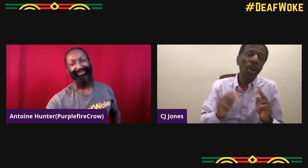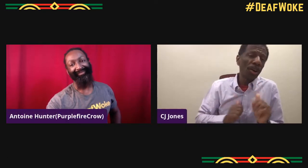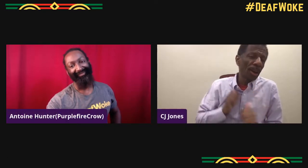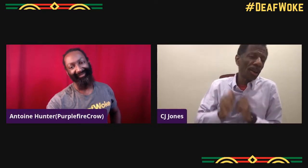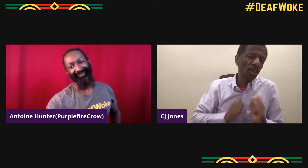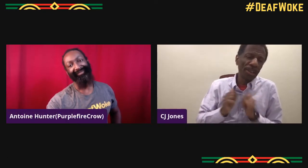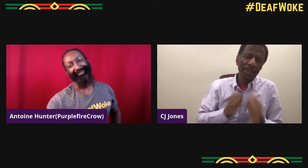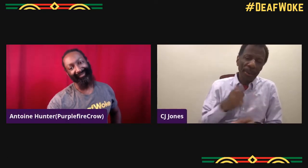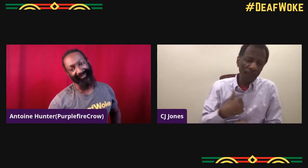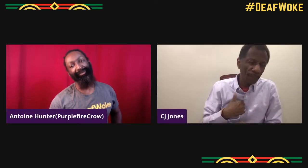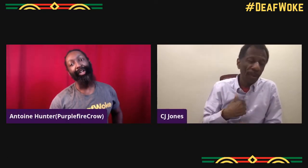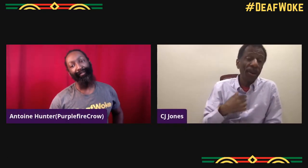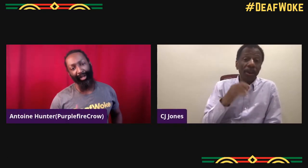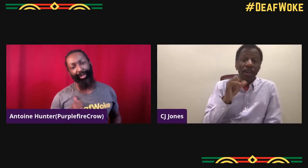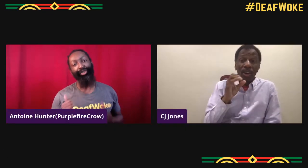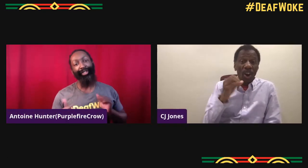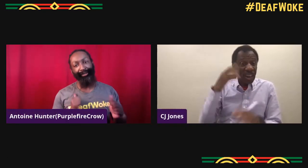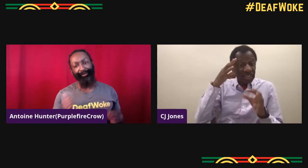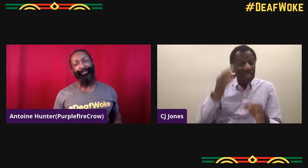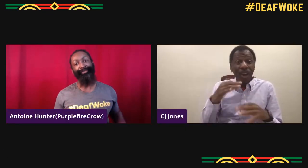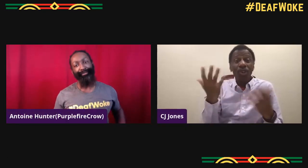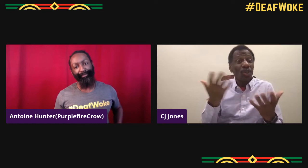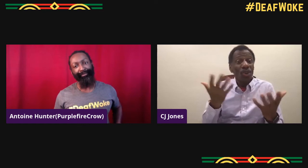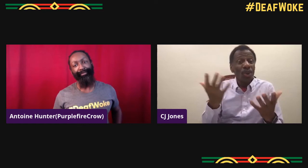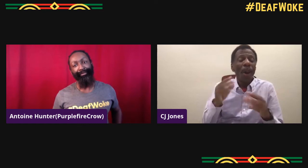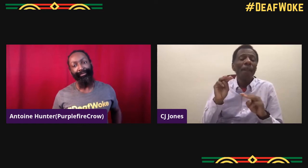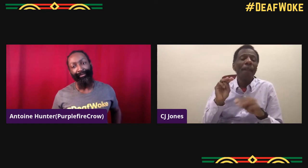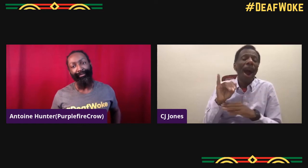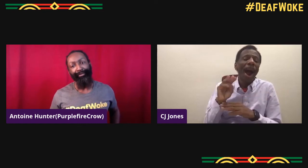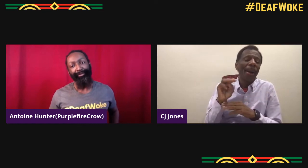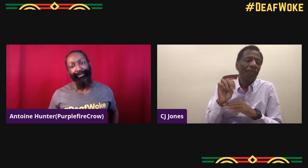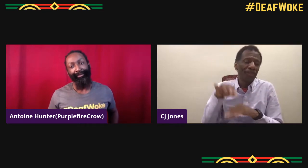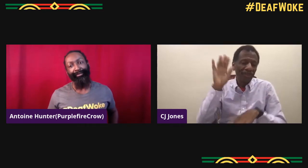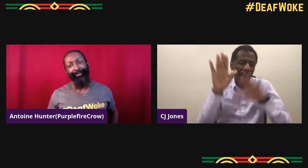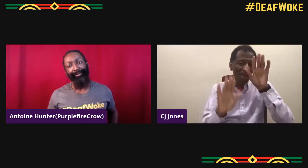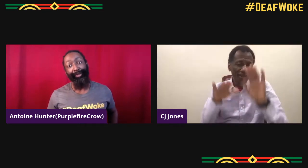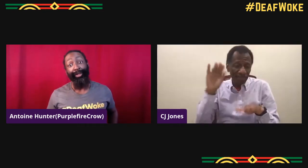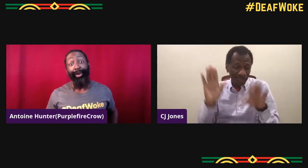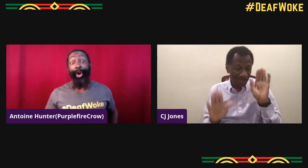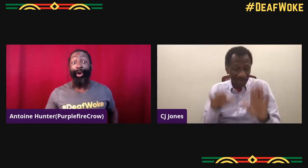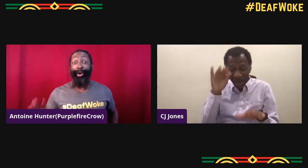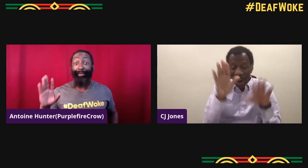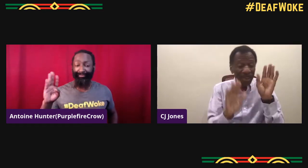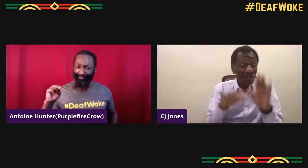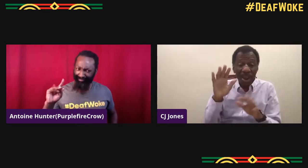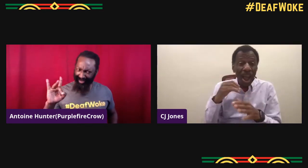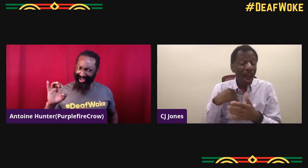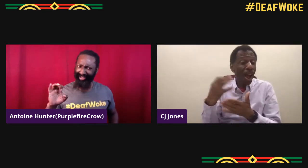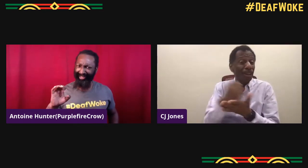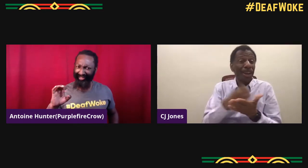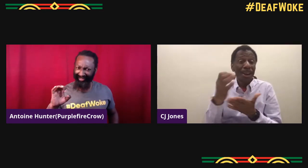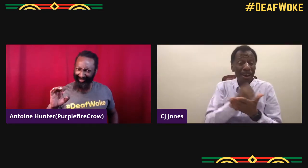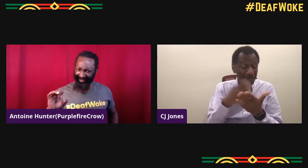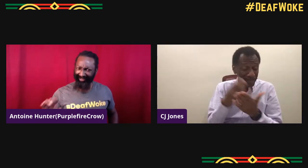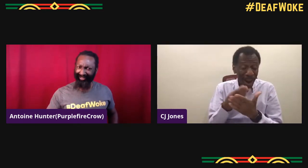and so I grew up just kind of the destiny. I wanted to grow up, doing some stuff.